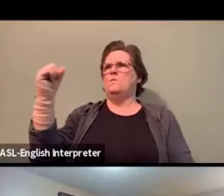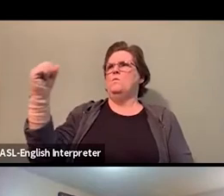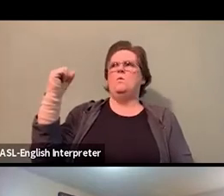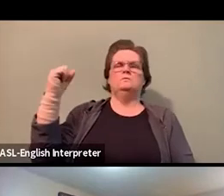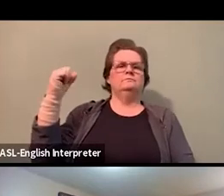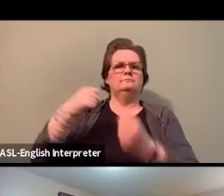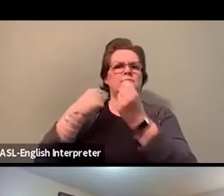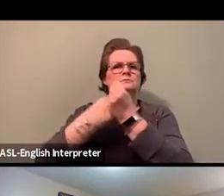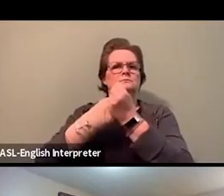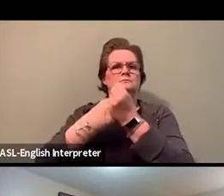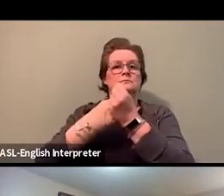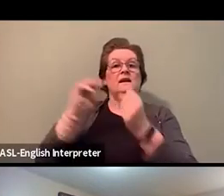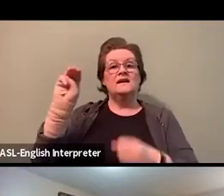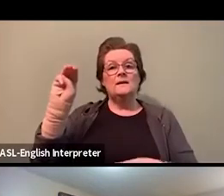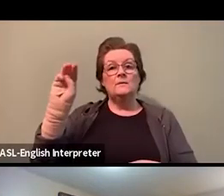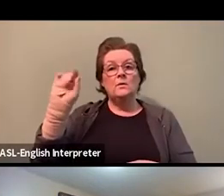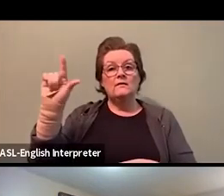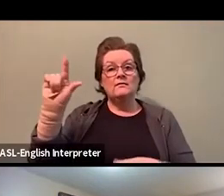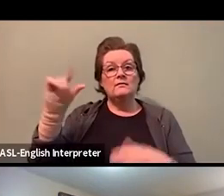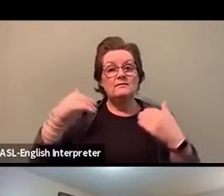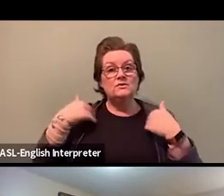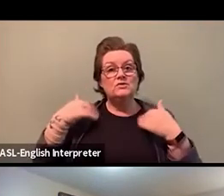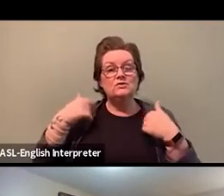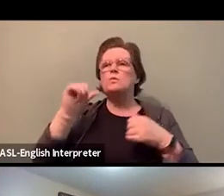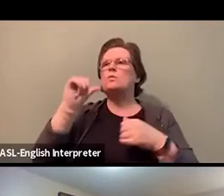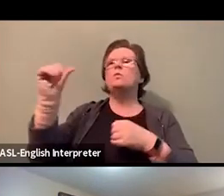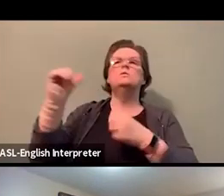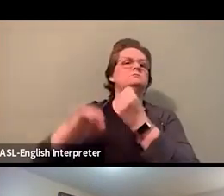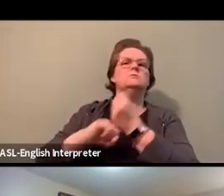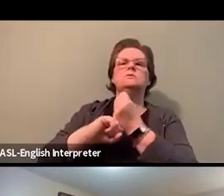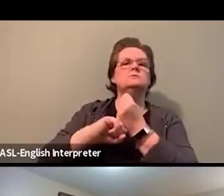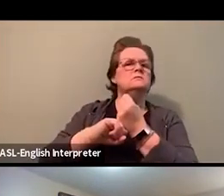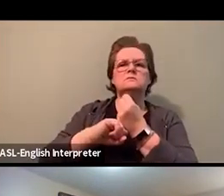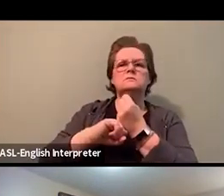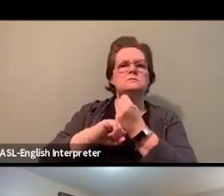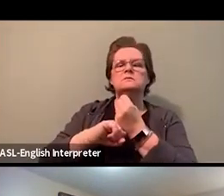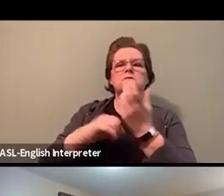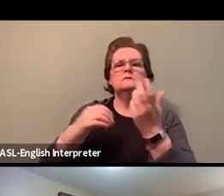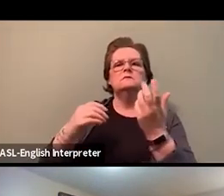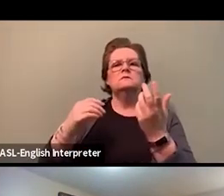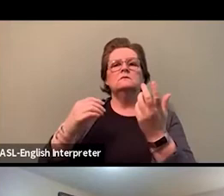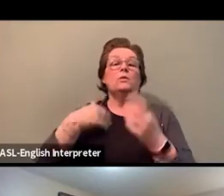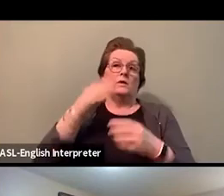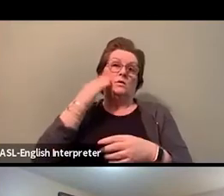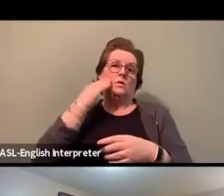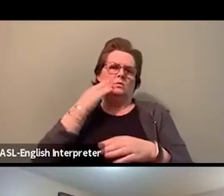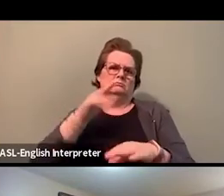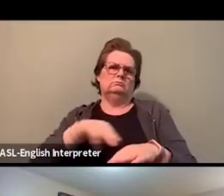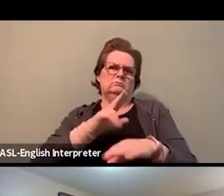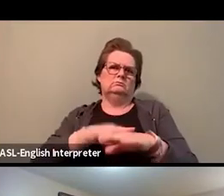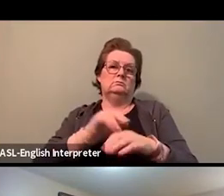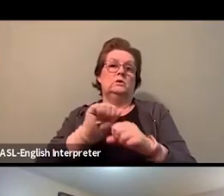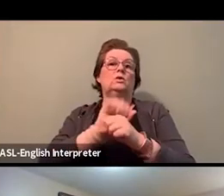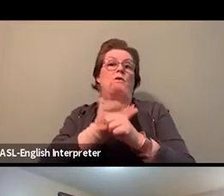But let's make no mistake that we know that COVID-19 has disproportionately impacted black people,